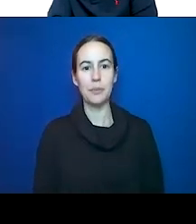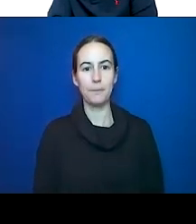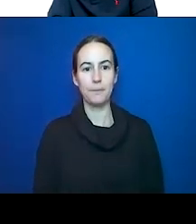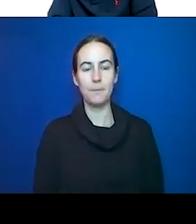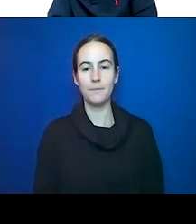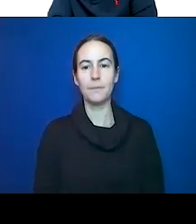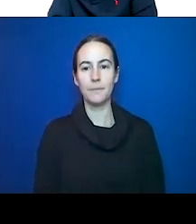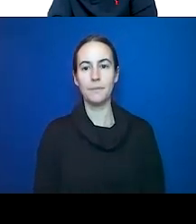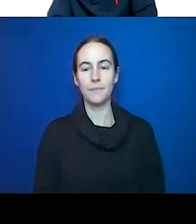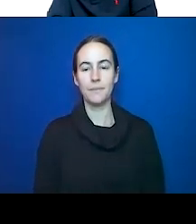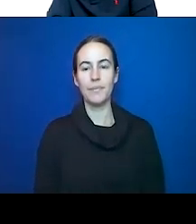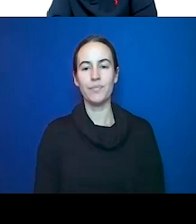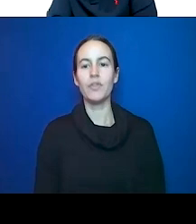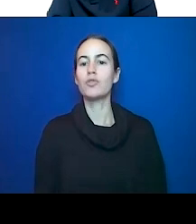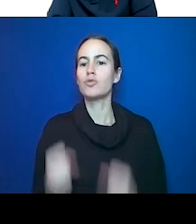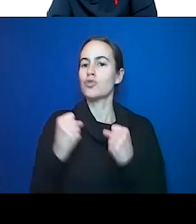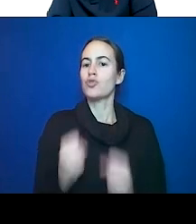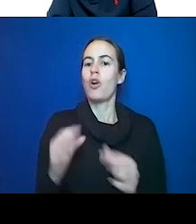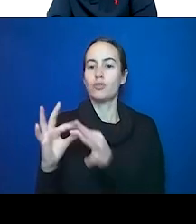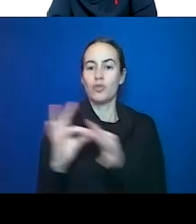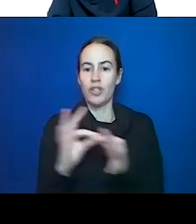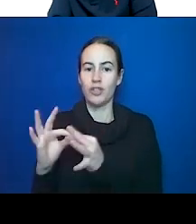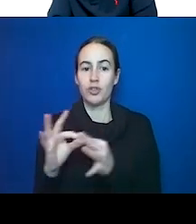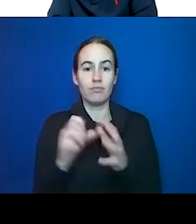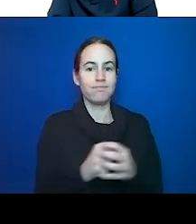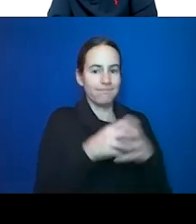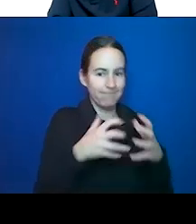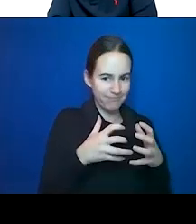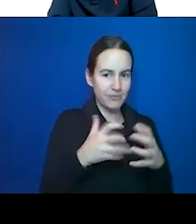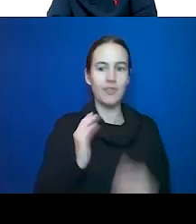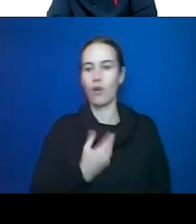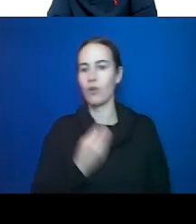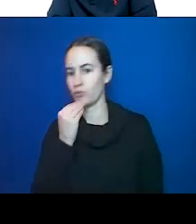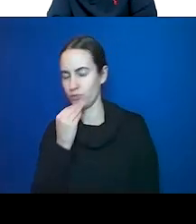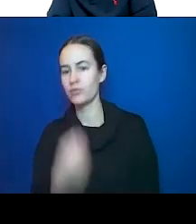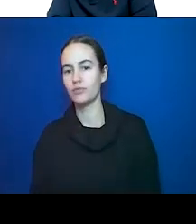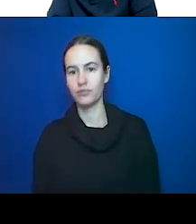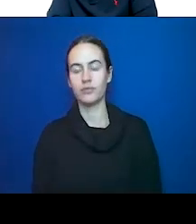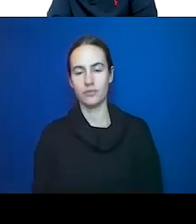between inflammation and what we eat. And the worst off you are the better you better get close